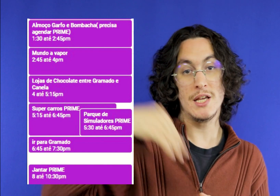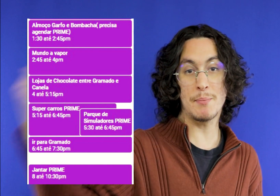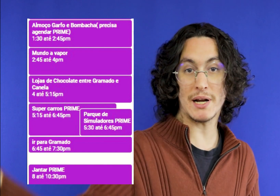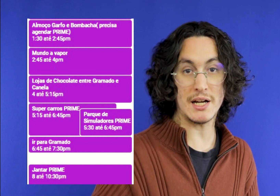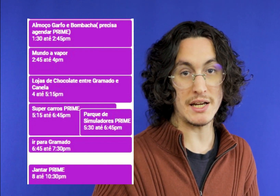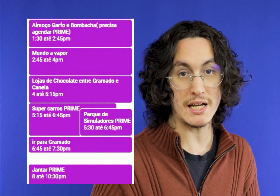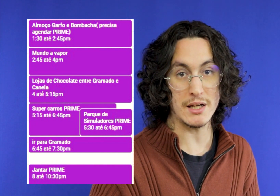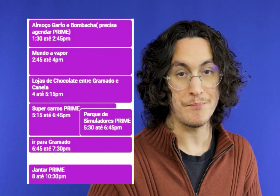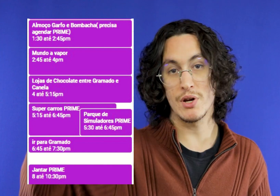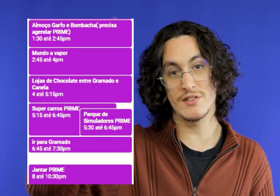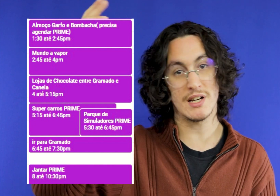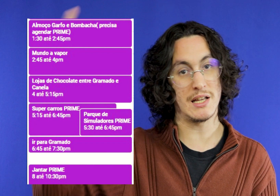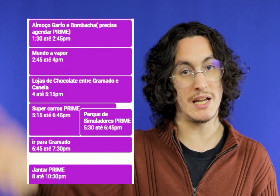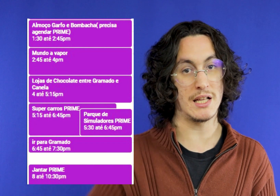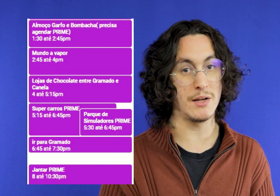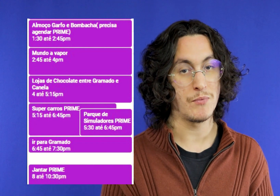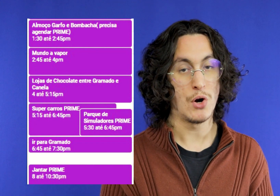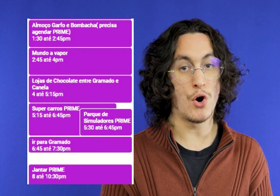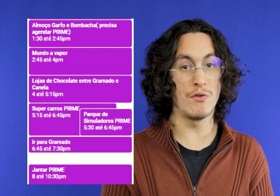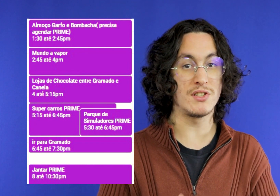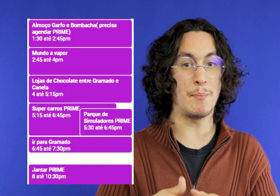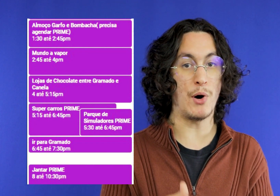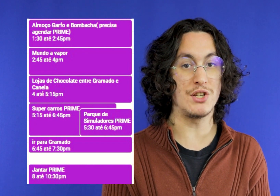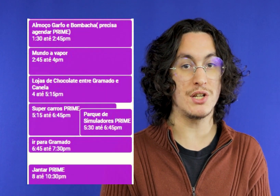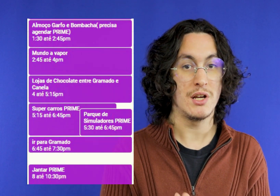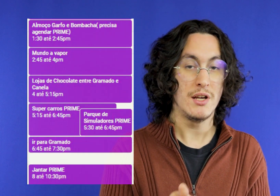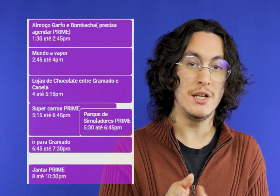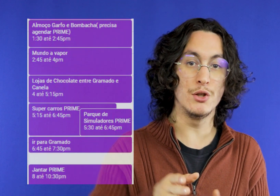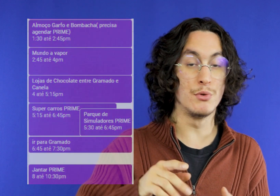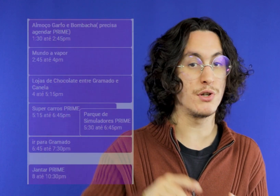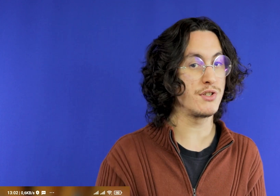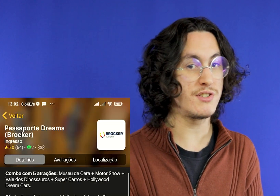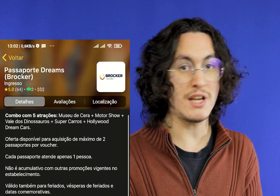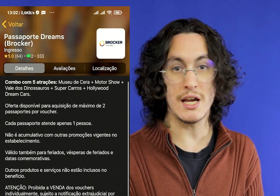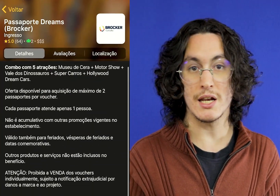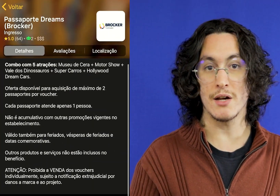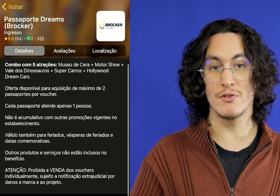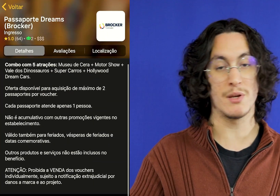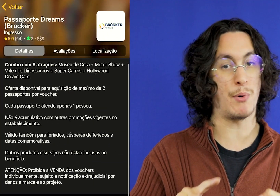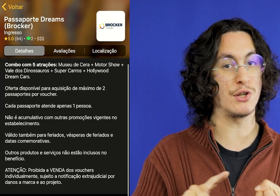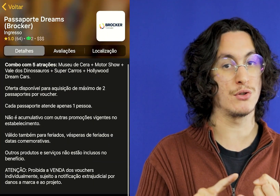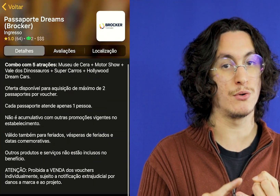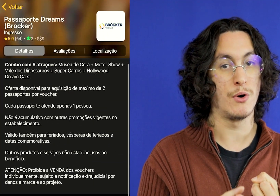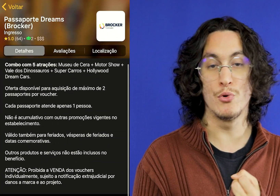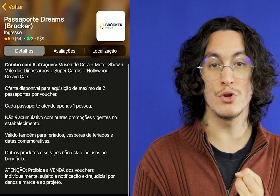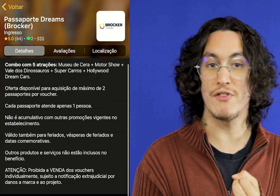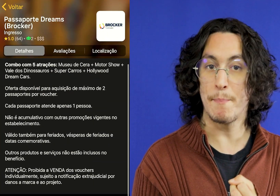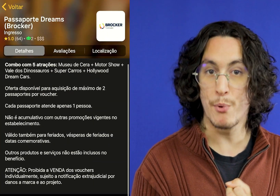can go to cinnamon with that cinnamon or you can go to the wax museum you can in the steam world